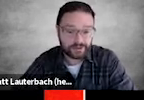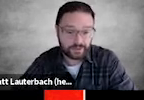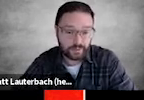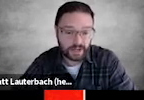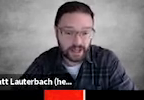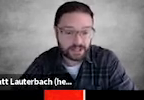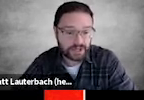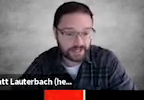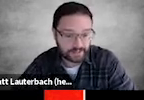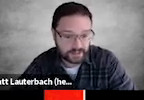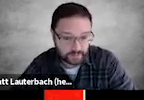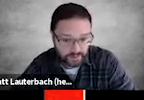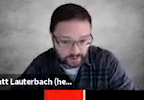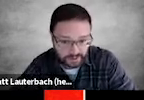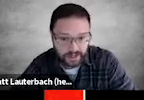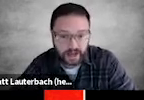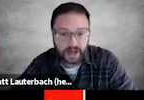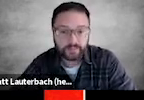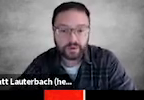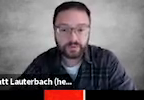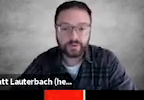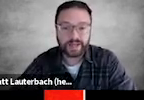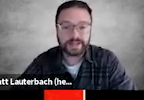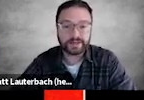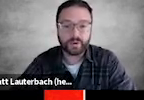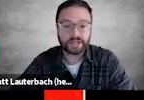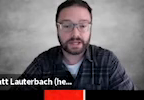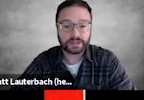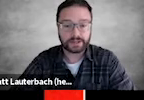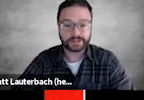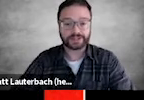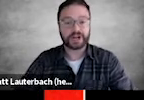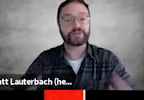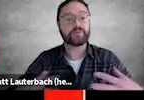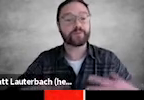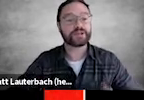to my colleague Jason Matsumoto, who is going to share some information